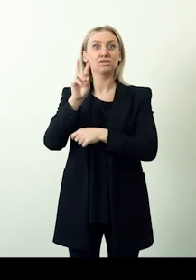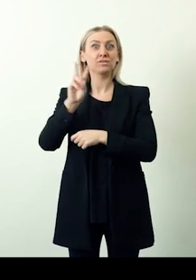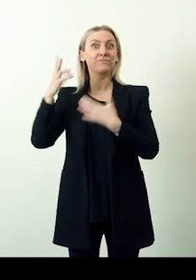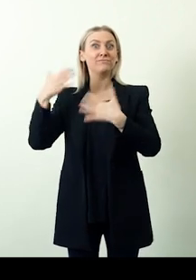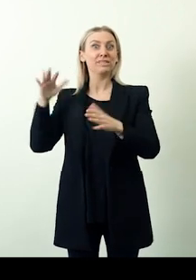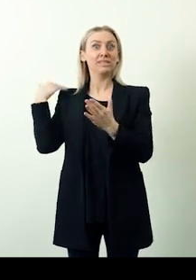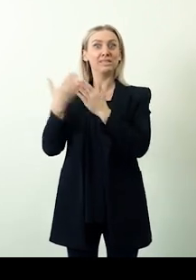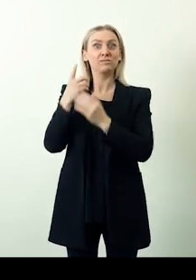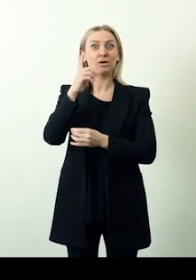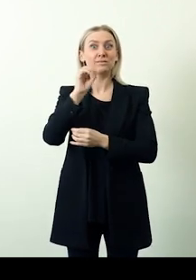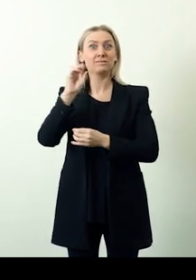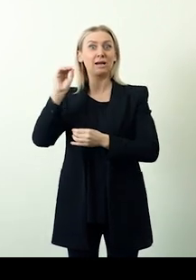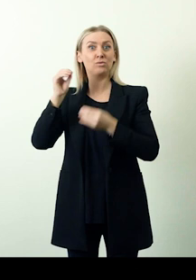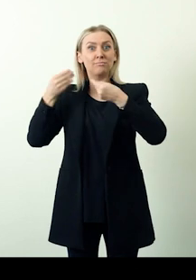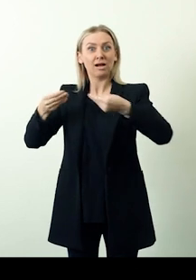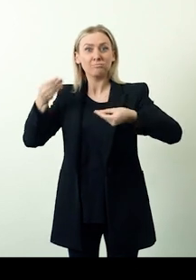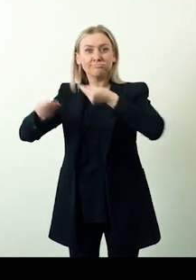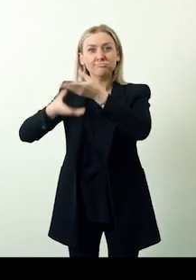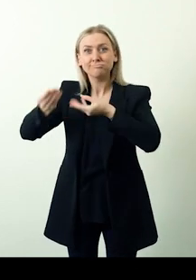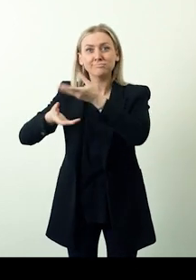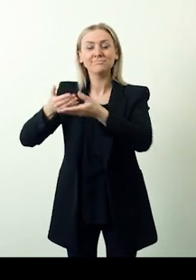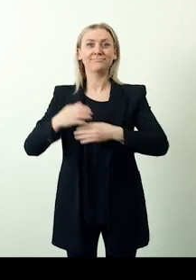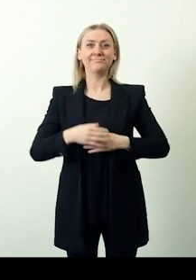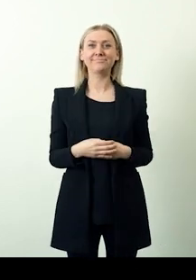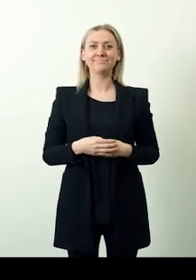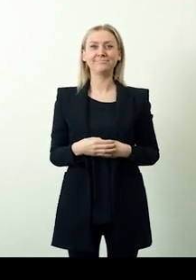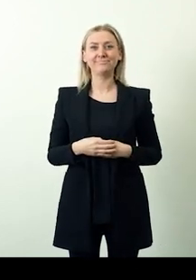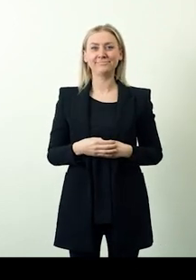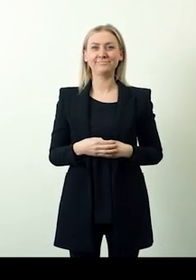It is expected to provide about 1000 assistive devices by the end of 2022.